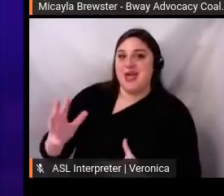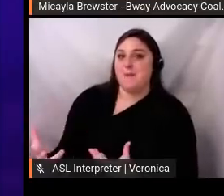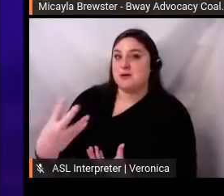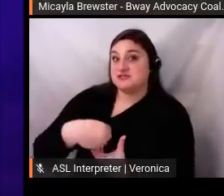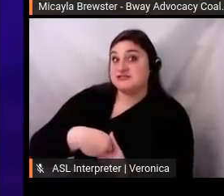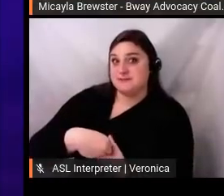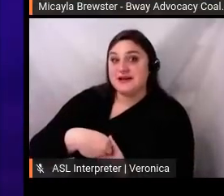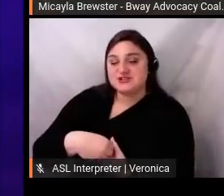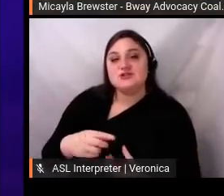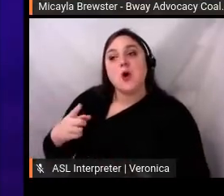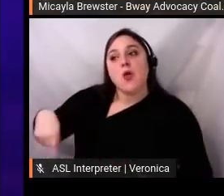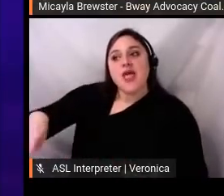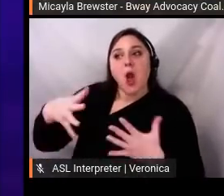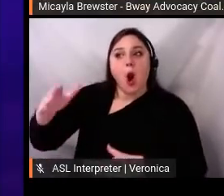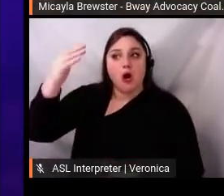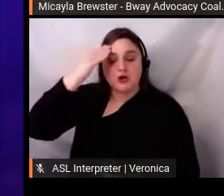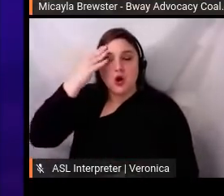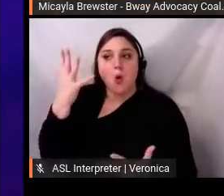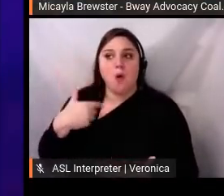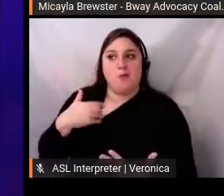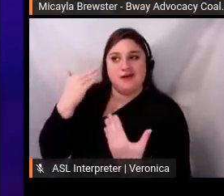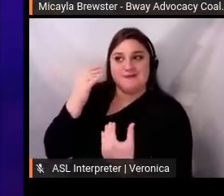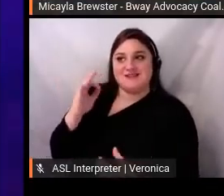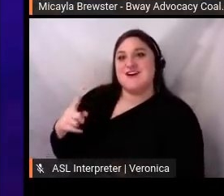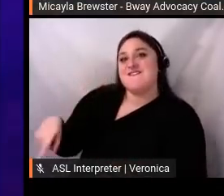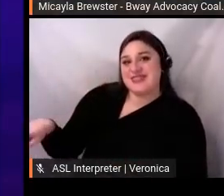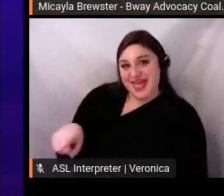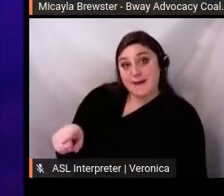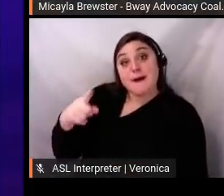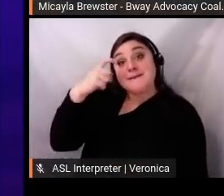to know what was expected as we offered this gift of information,